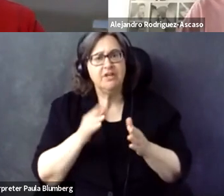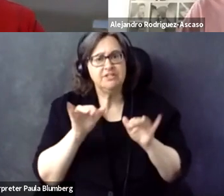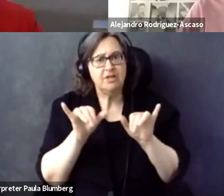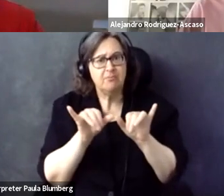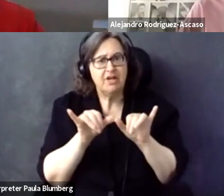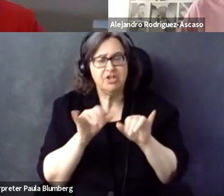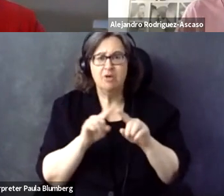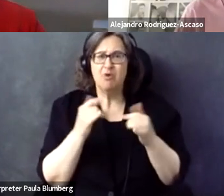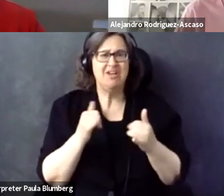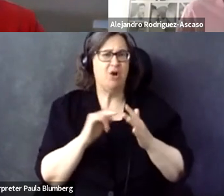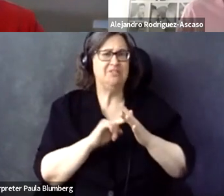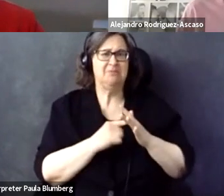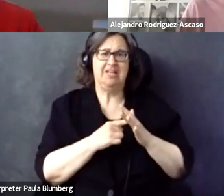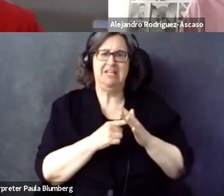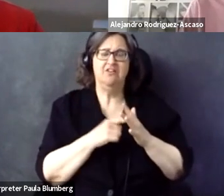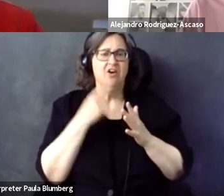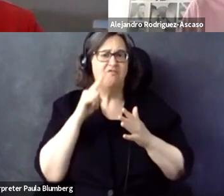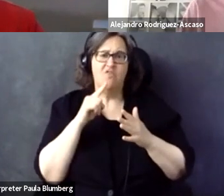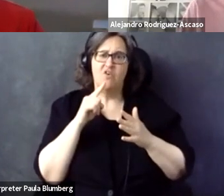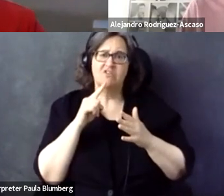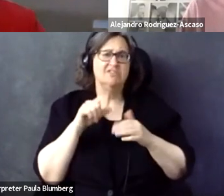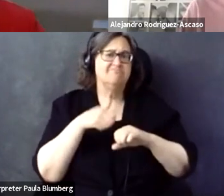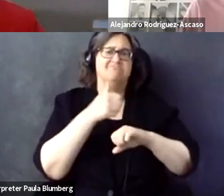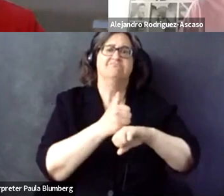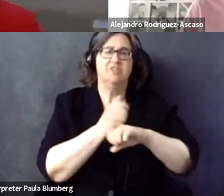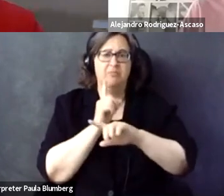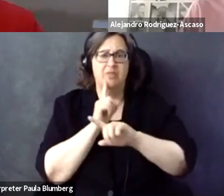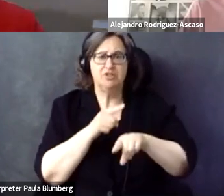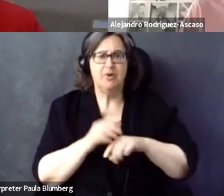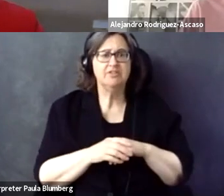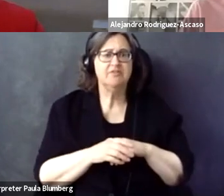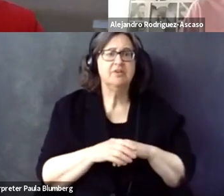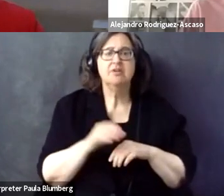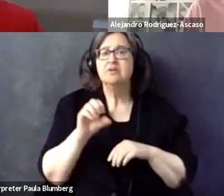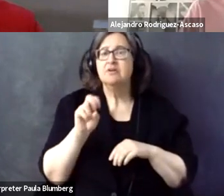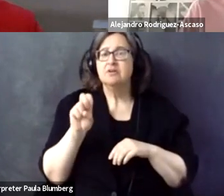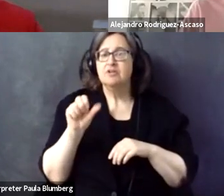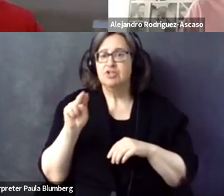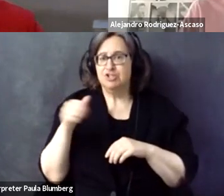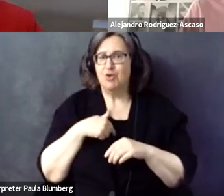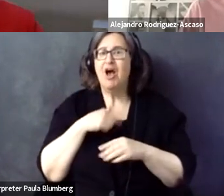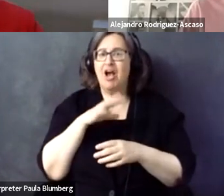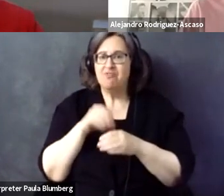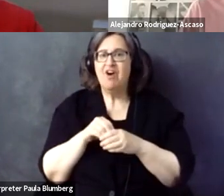have to address this. We will have to find more sophisticated ways of measuring this but still very early days in terms of the